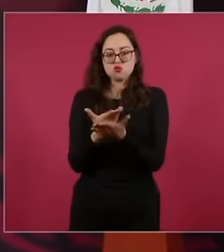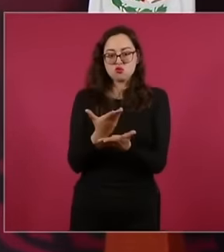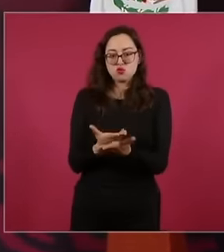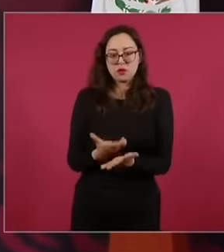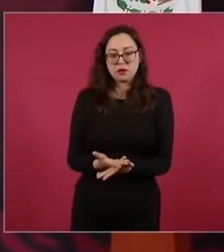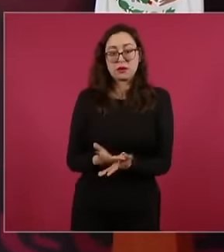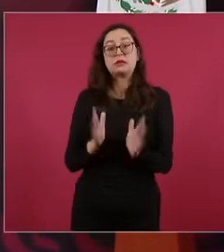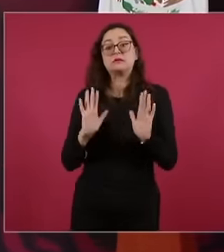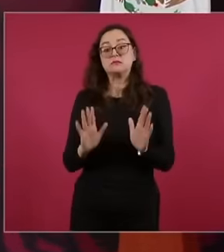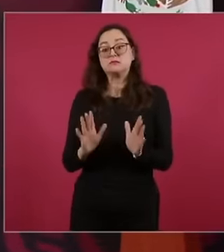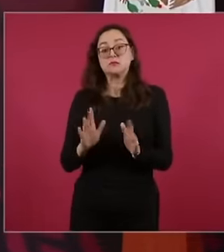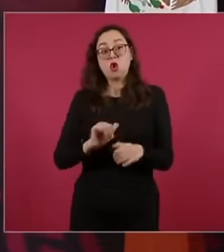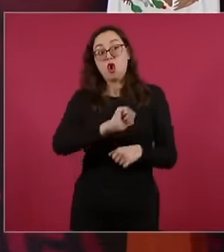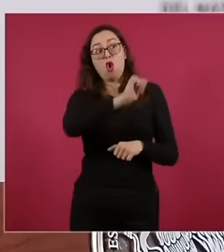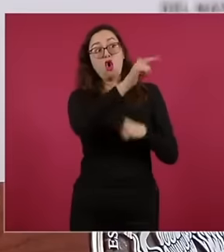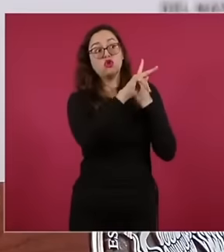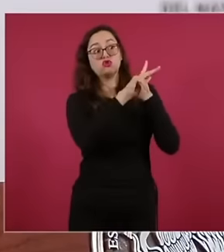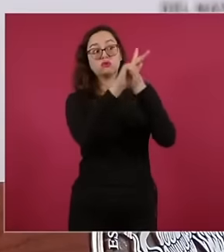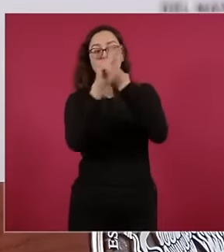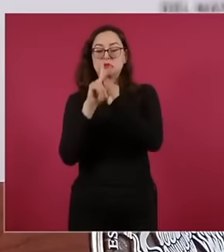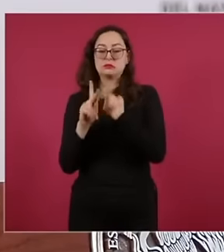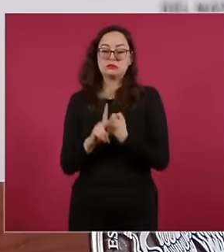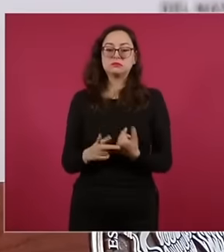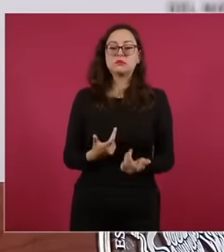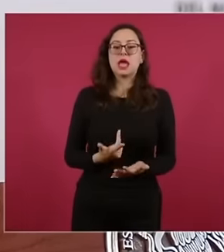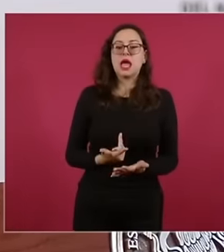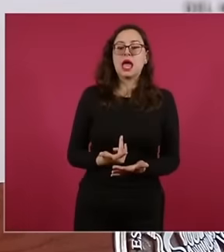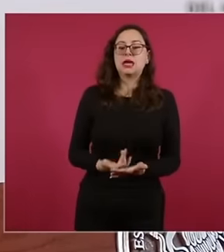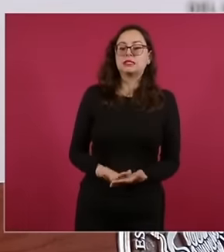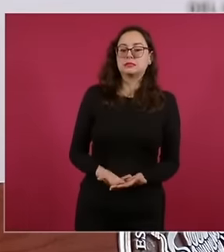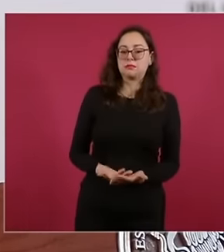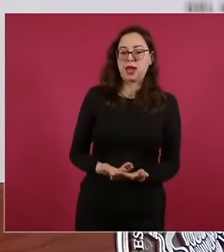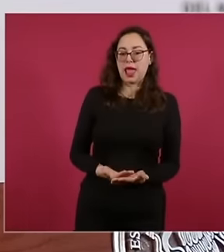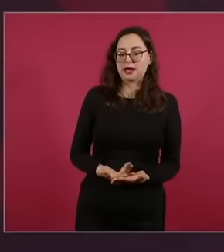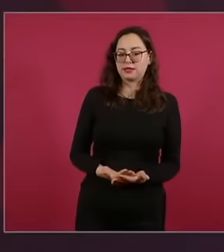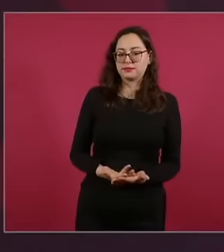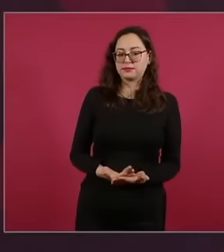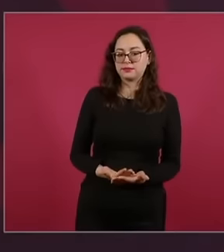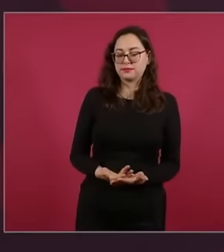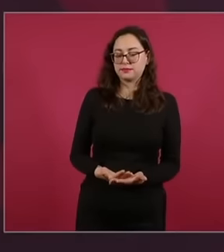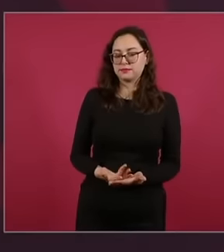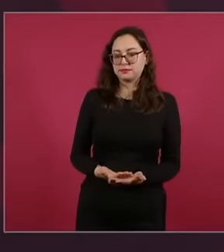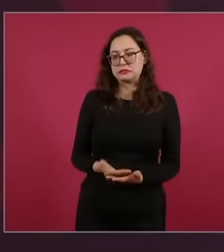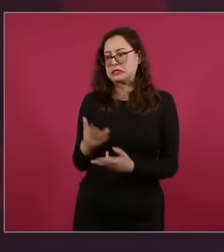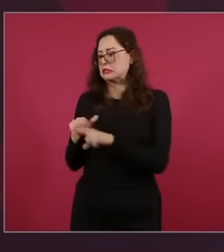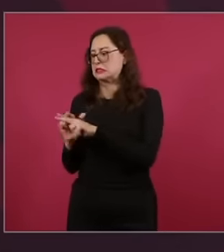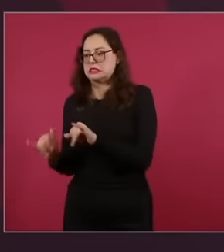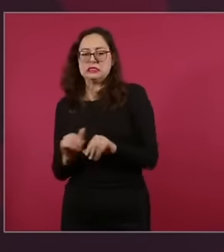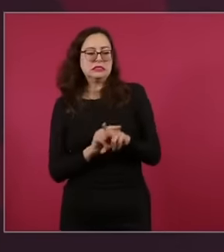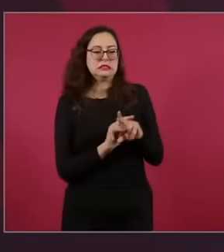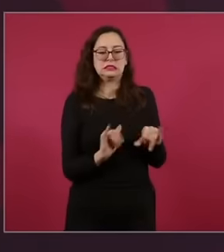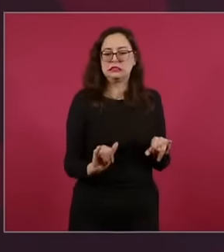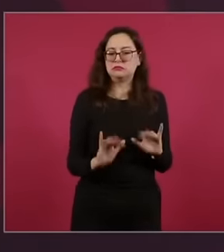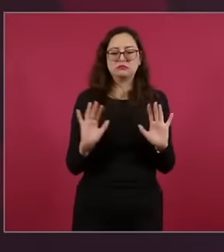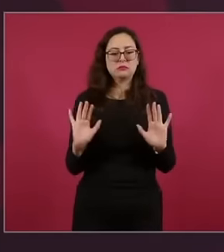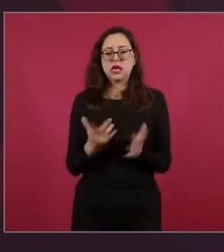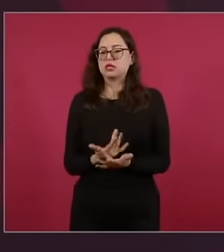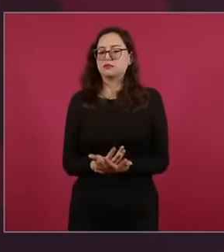disqualify anyone and wait.